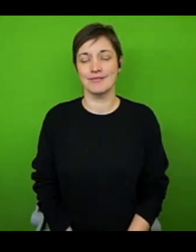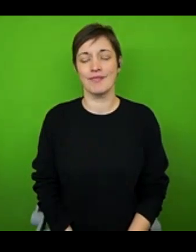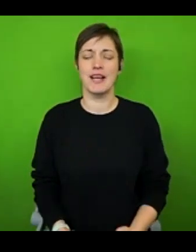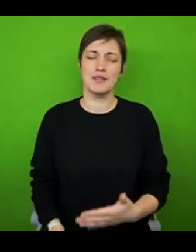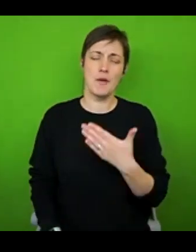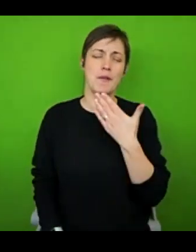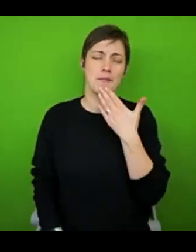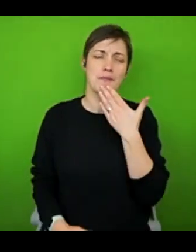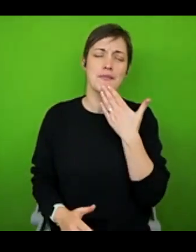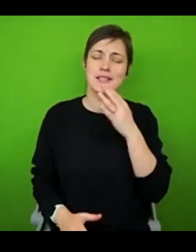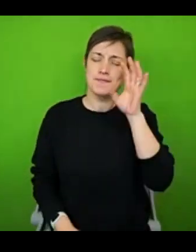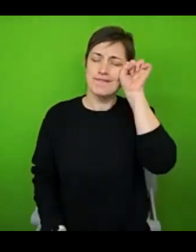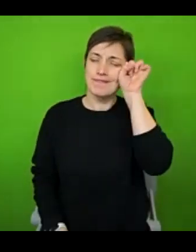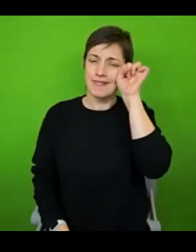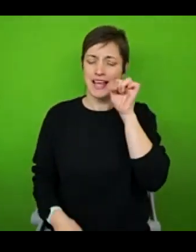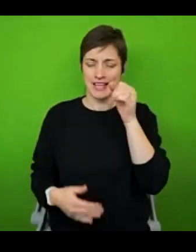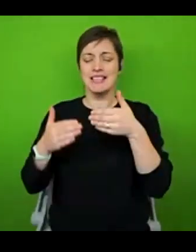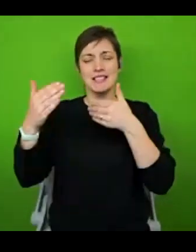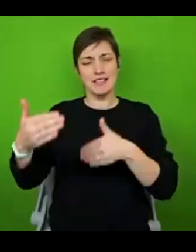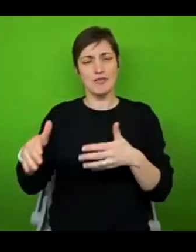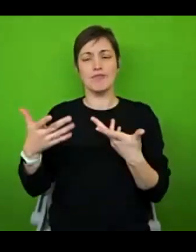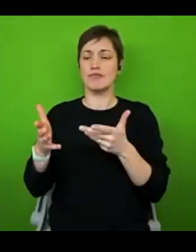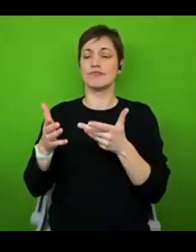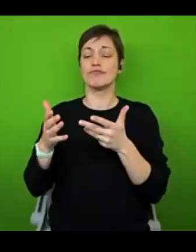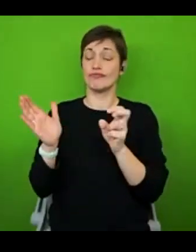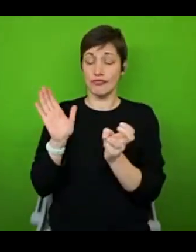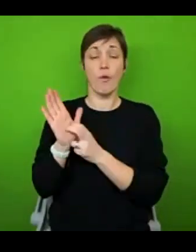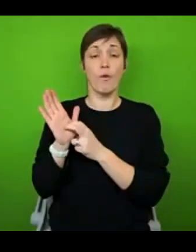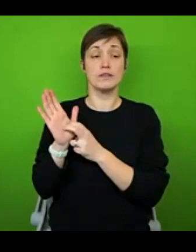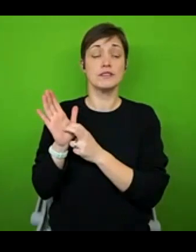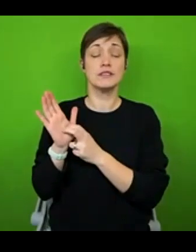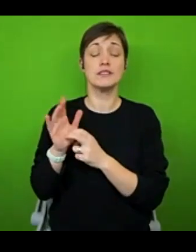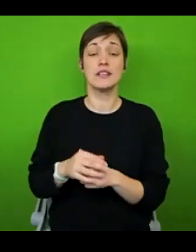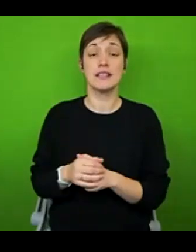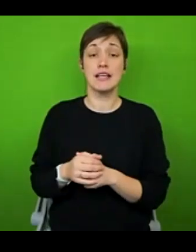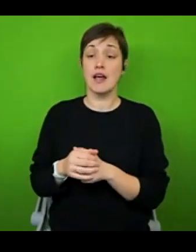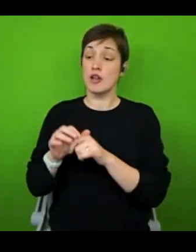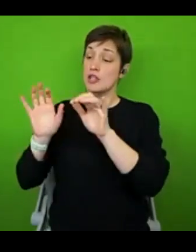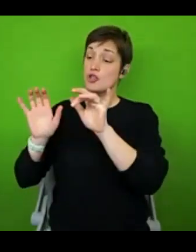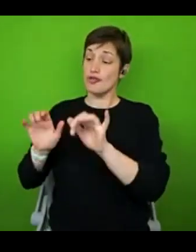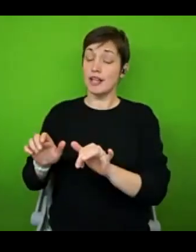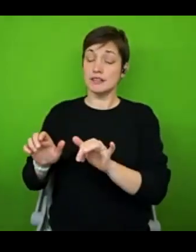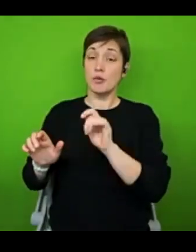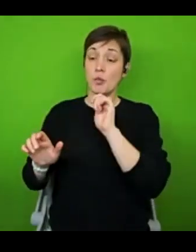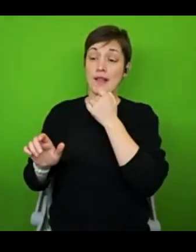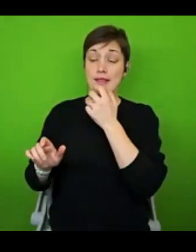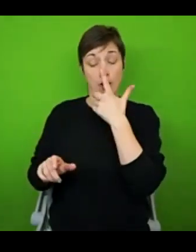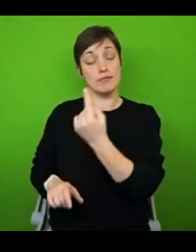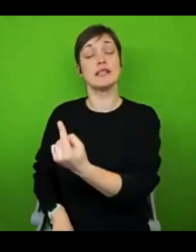session is being recorded with what you'v e share, I will keep any chat box suggestions anonymous. But just so you're